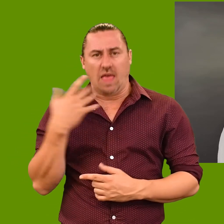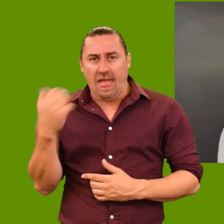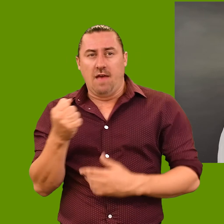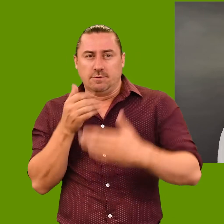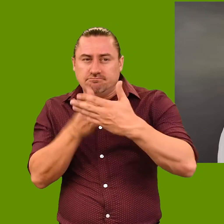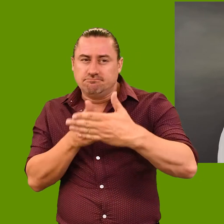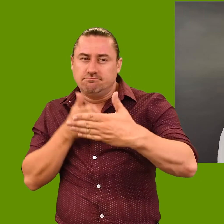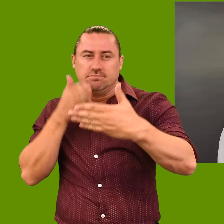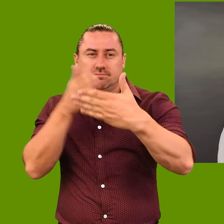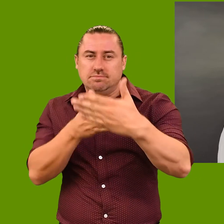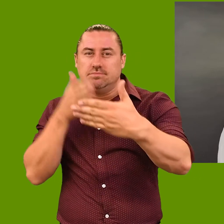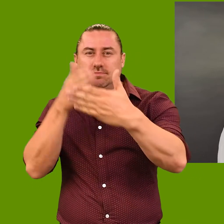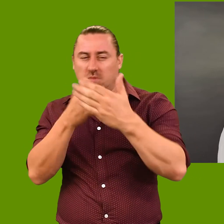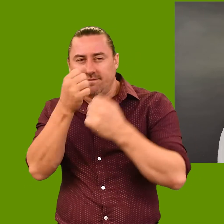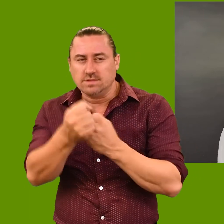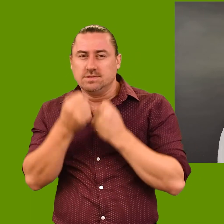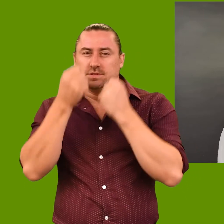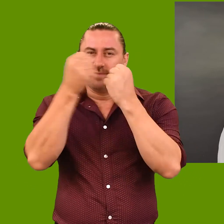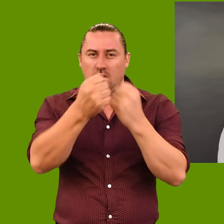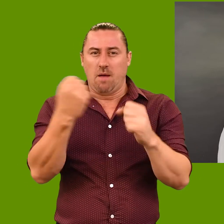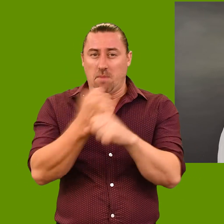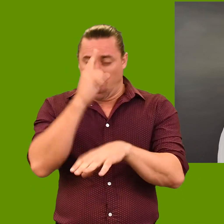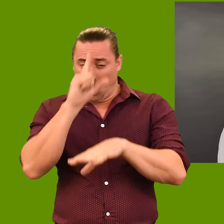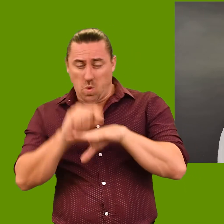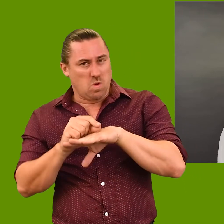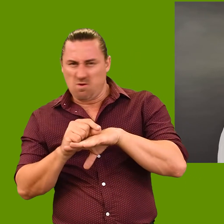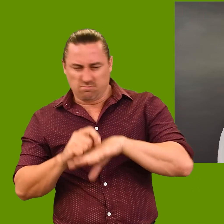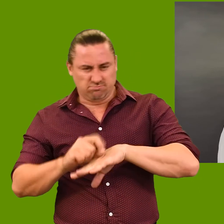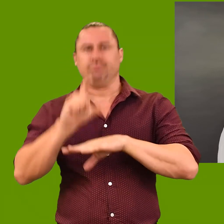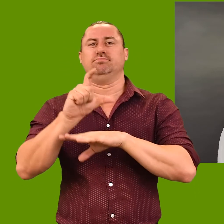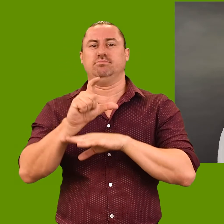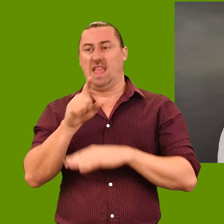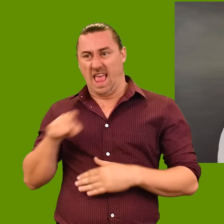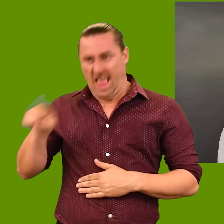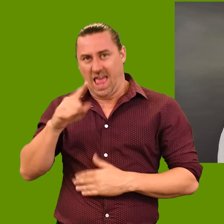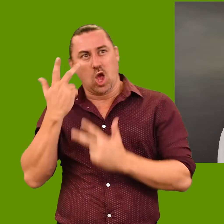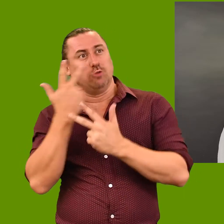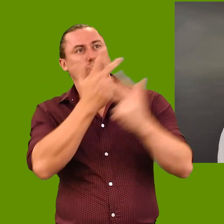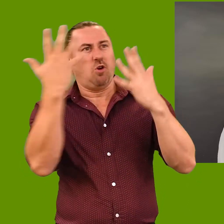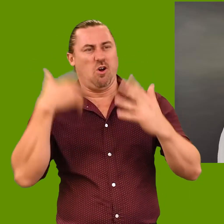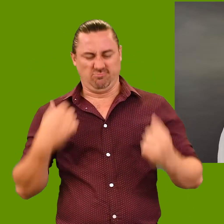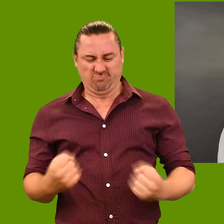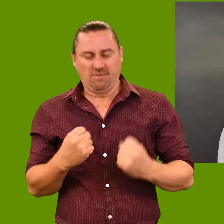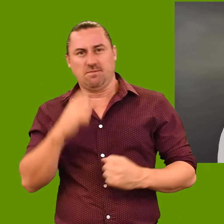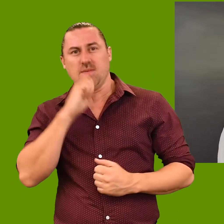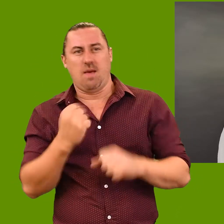Through his work he tirelessly struggled for years against the system that tried to humiliate him.